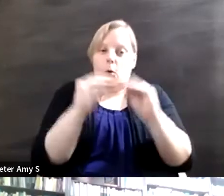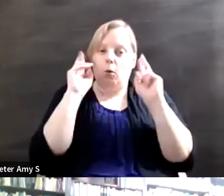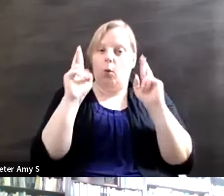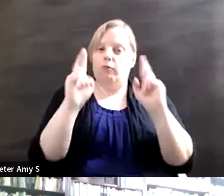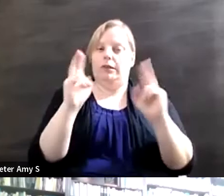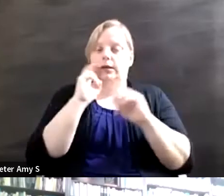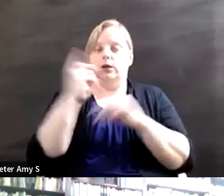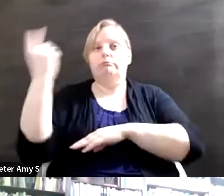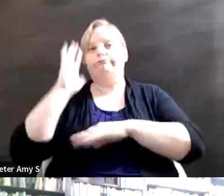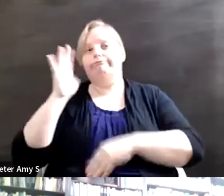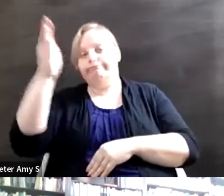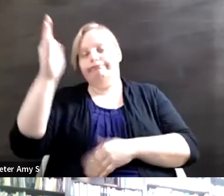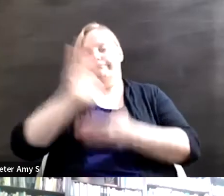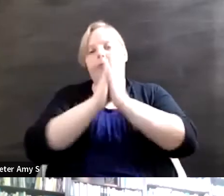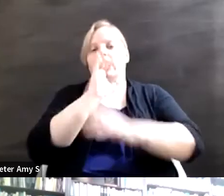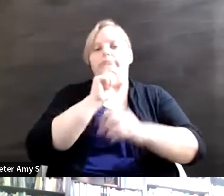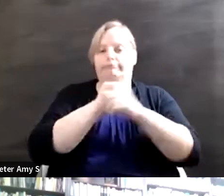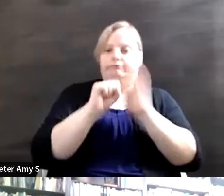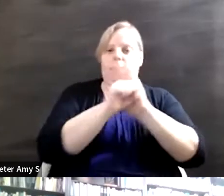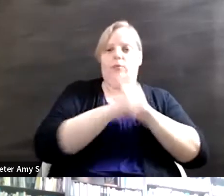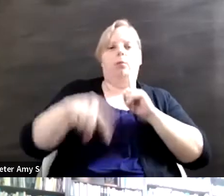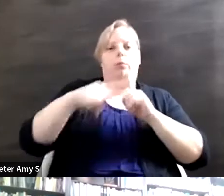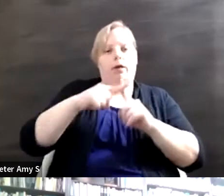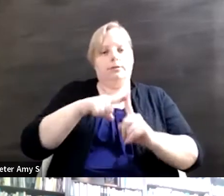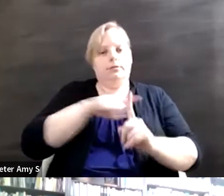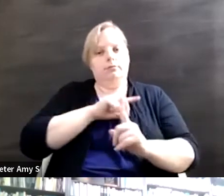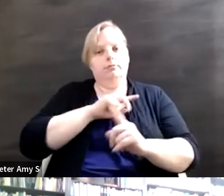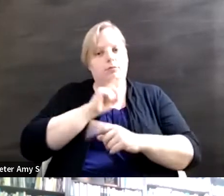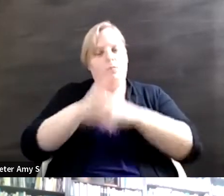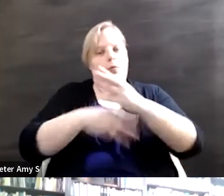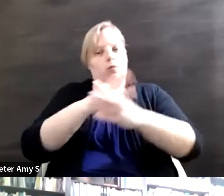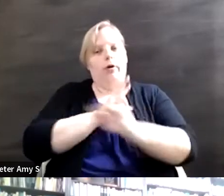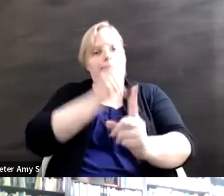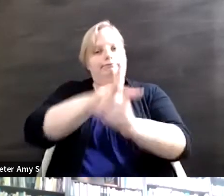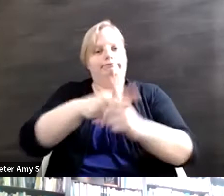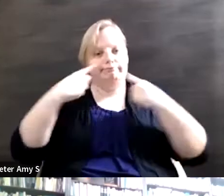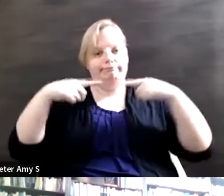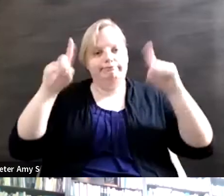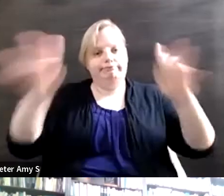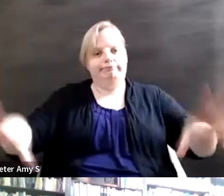as somewhat practical ratification of the convention. But it's a work in progress.